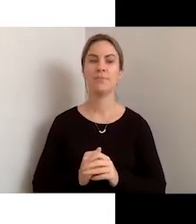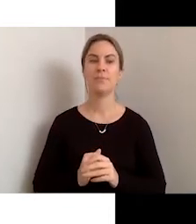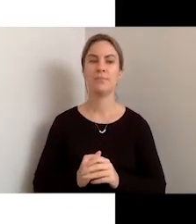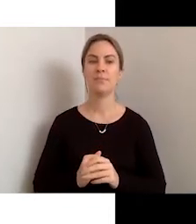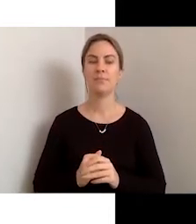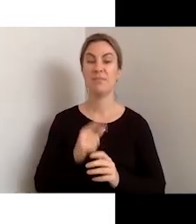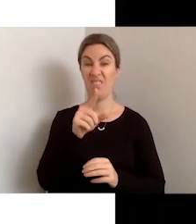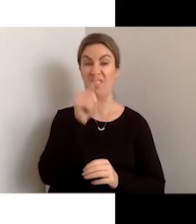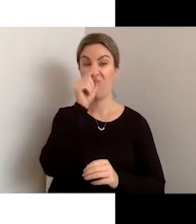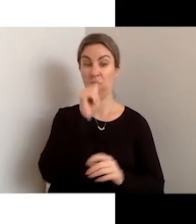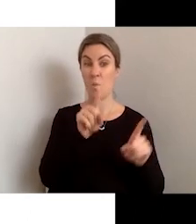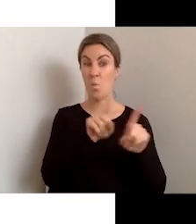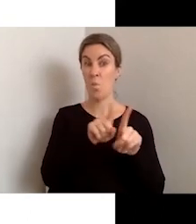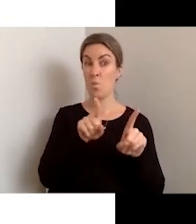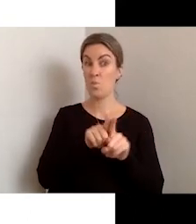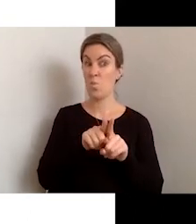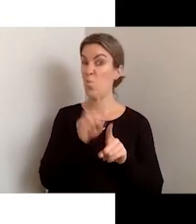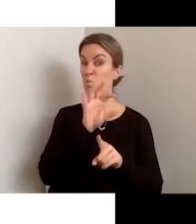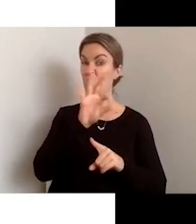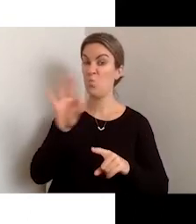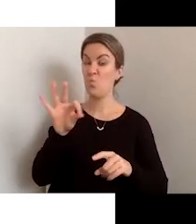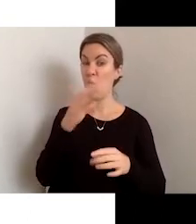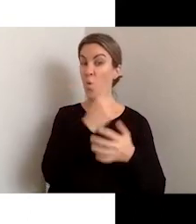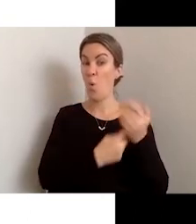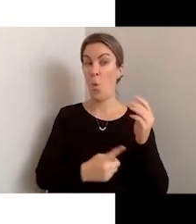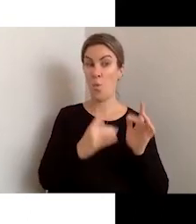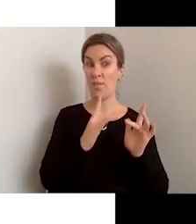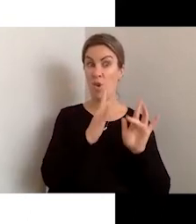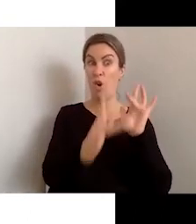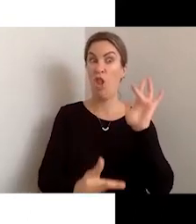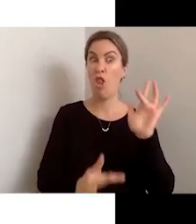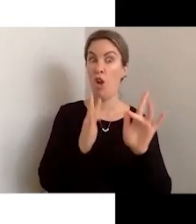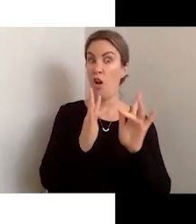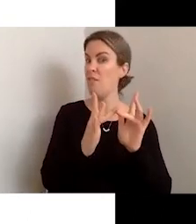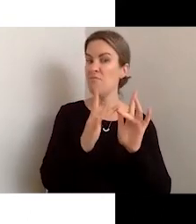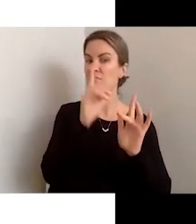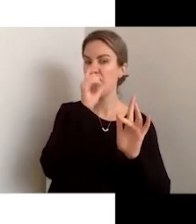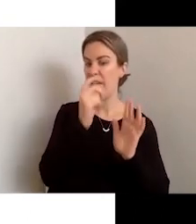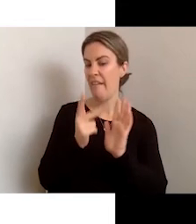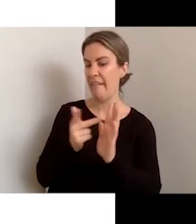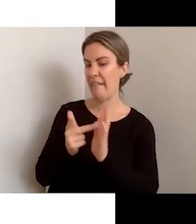non-Web information and communication technologies. The WCAG